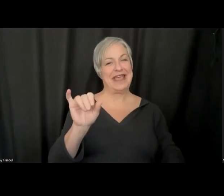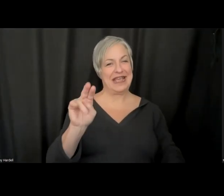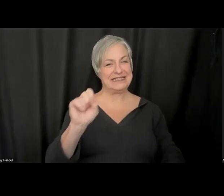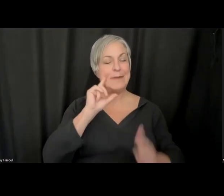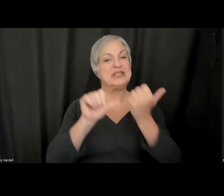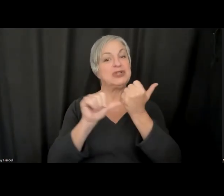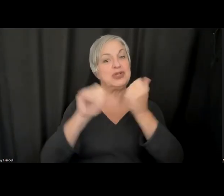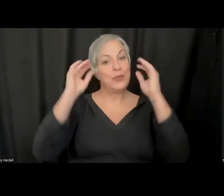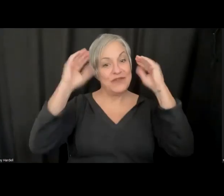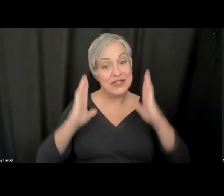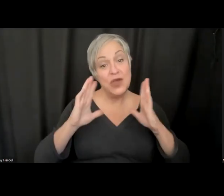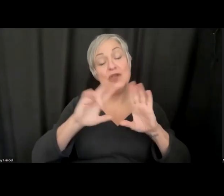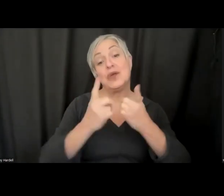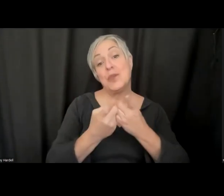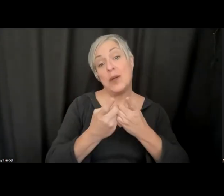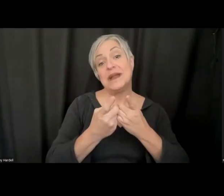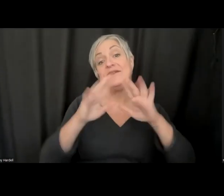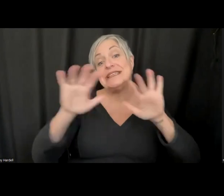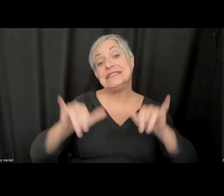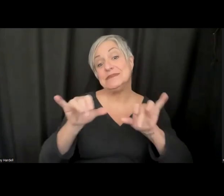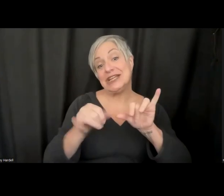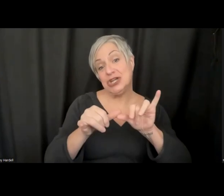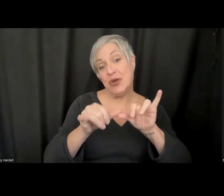systems engineering at Colorado State University. My